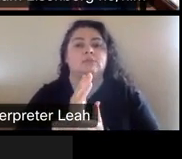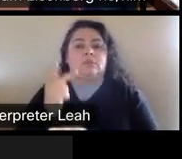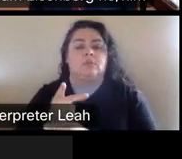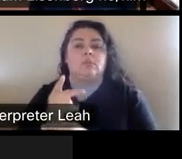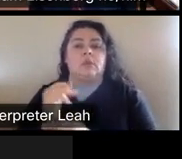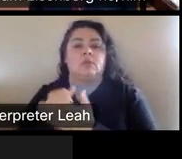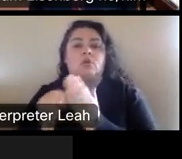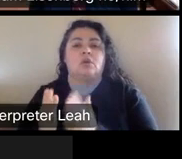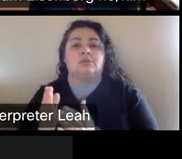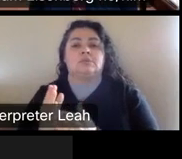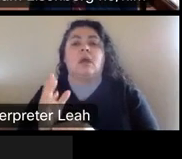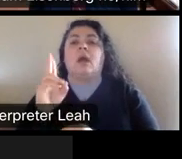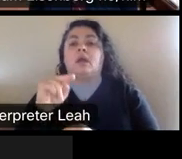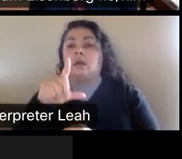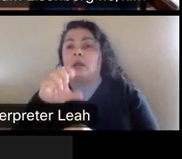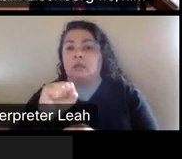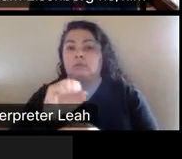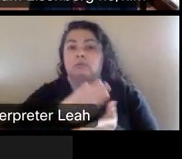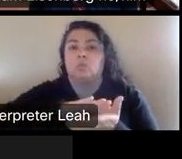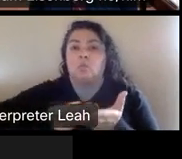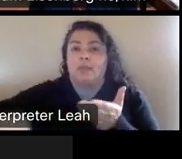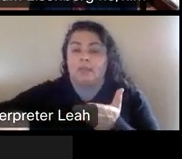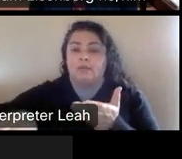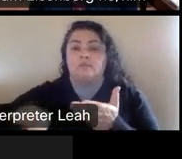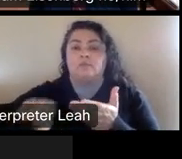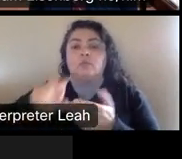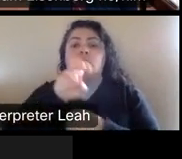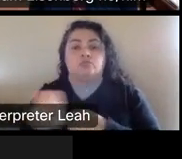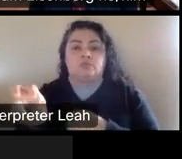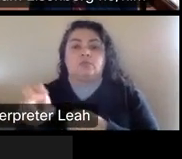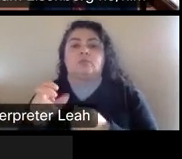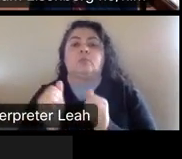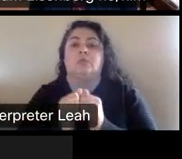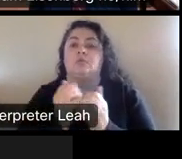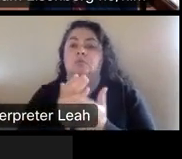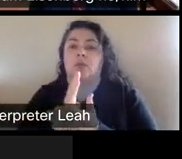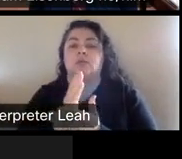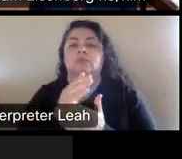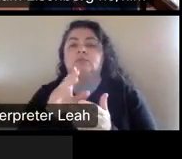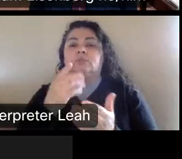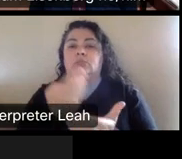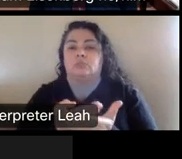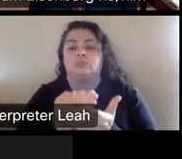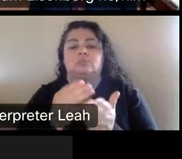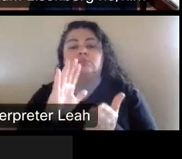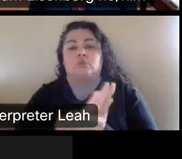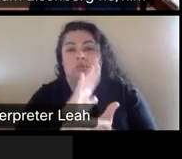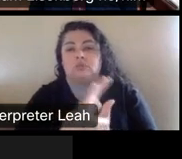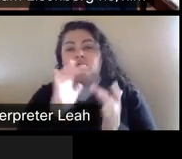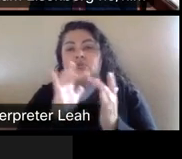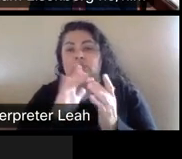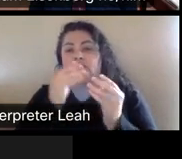With those rights come responsibilities to provide certain documentation or contact information to that commissioning body.